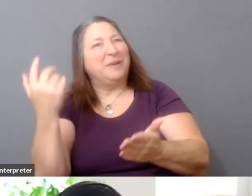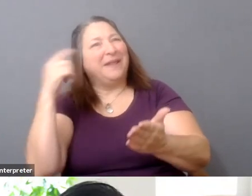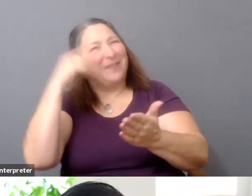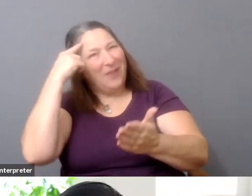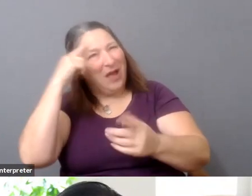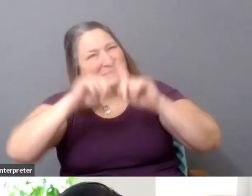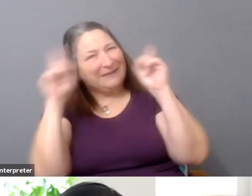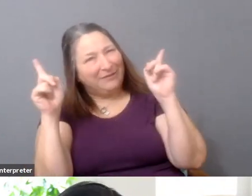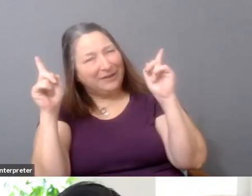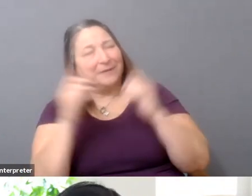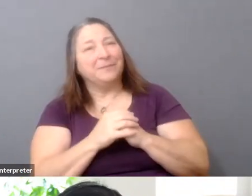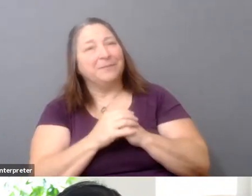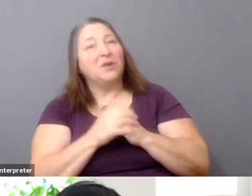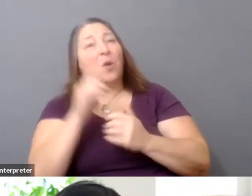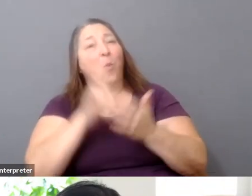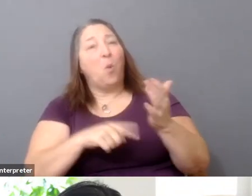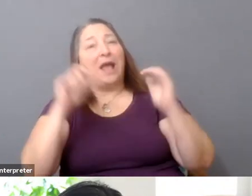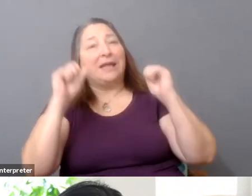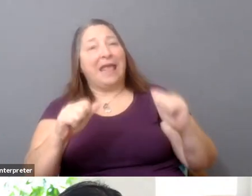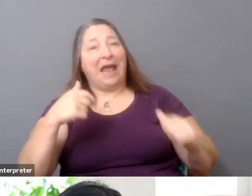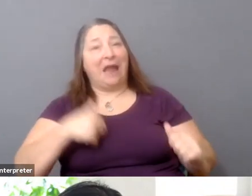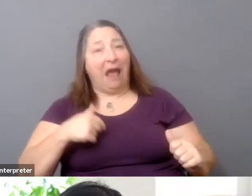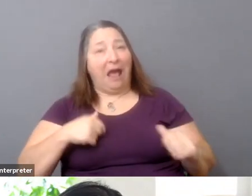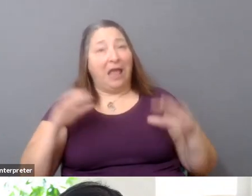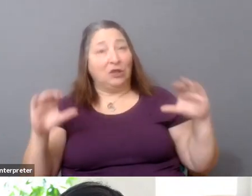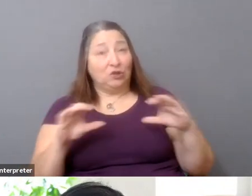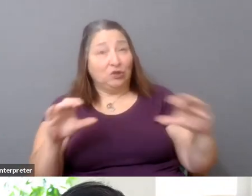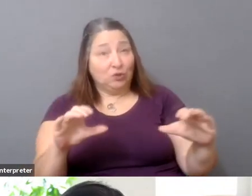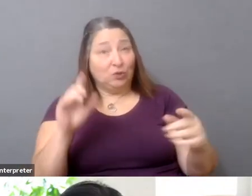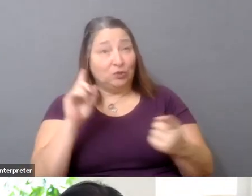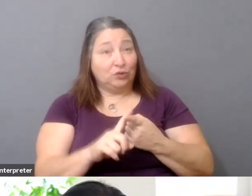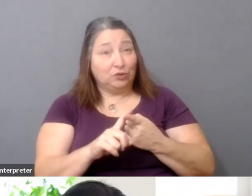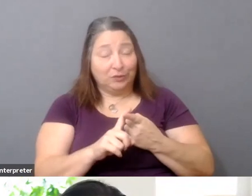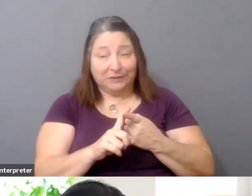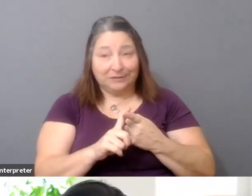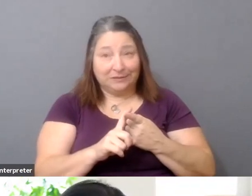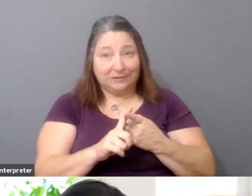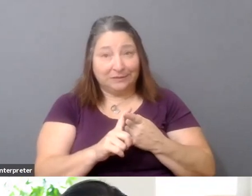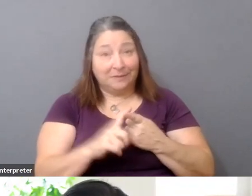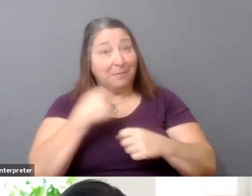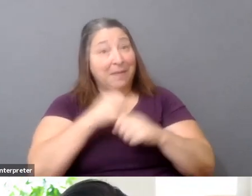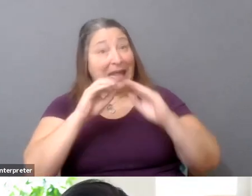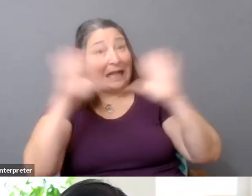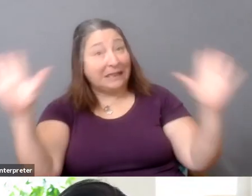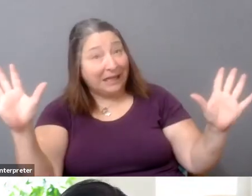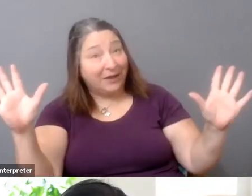what is it that you could do to almost make very clear that you care about a certain narrative or that you're